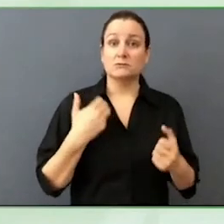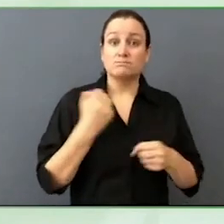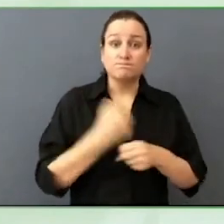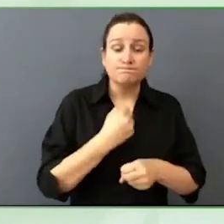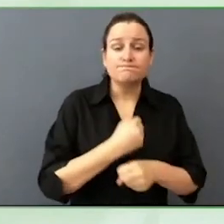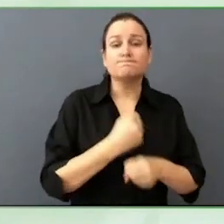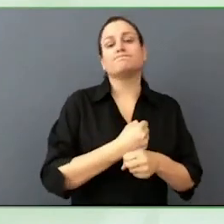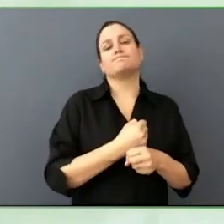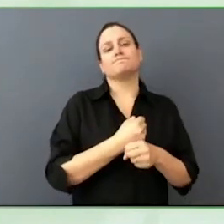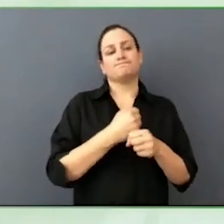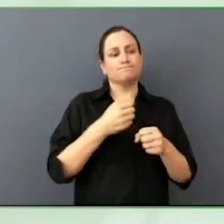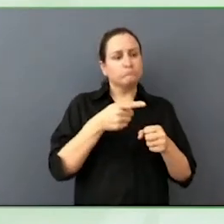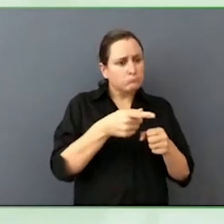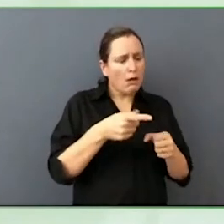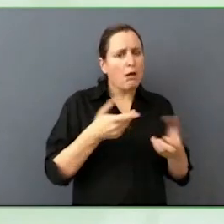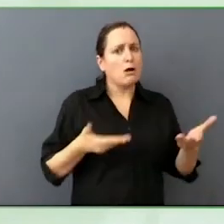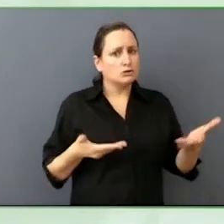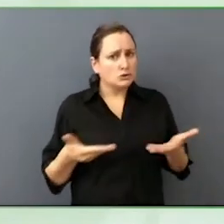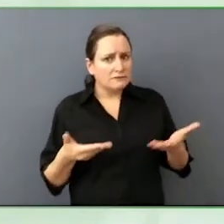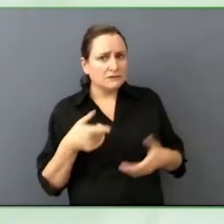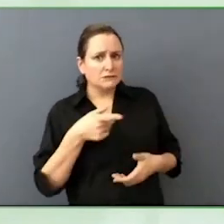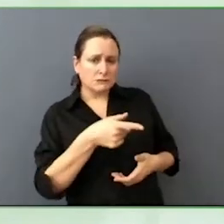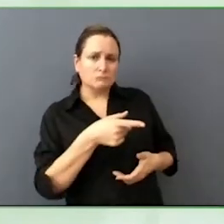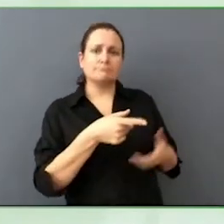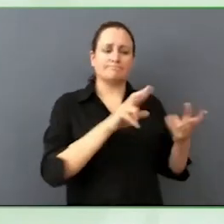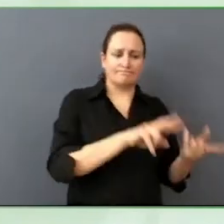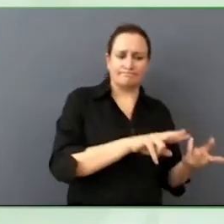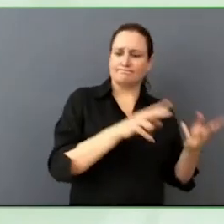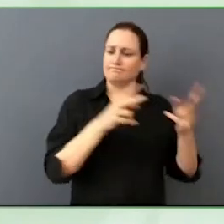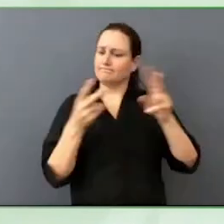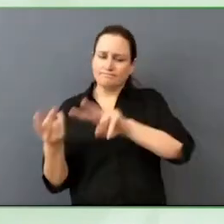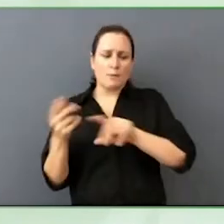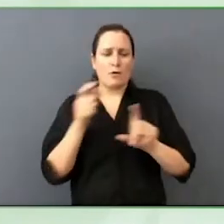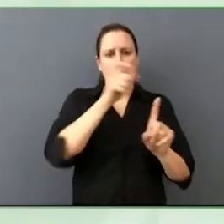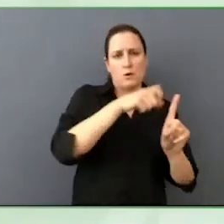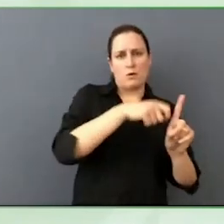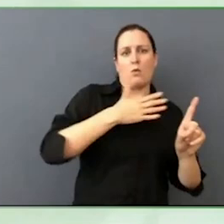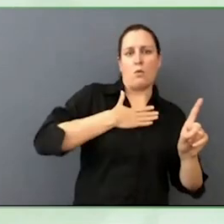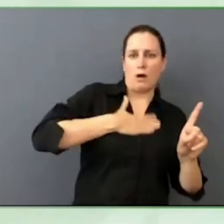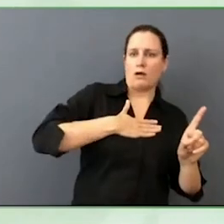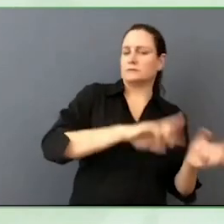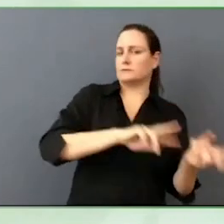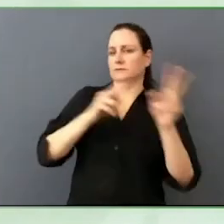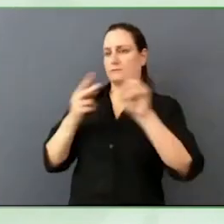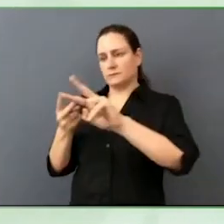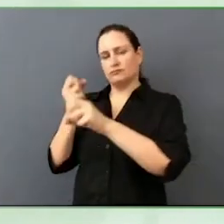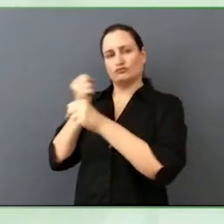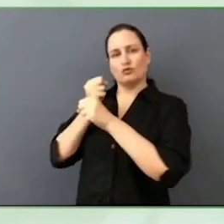And, I really have a passion for it and I wanted to be taken more seriously.